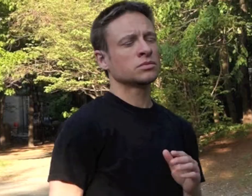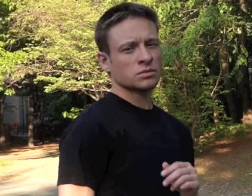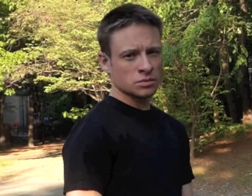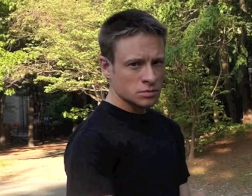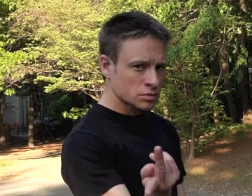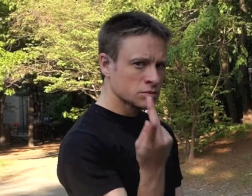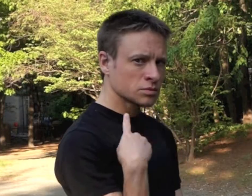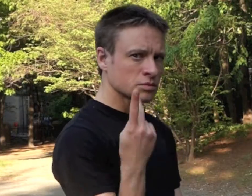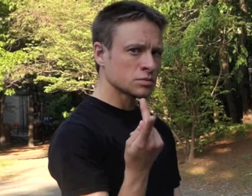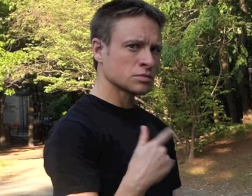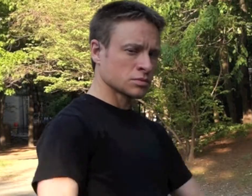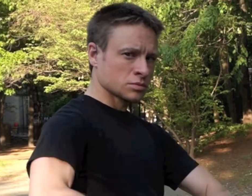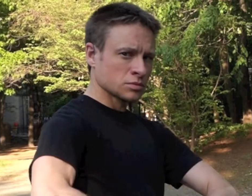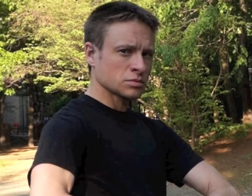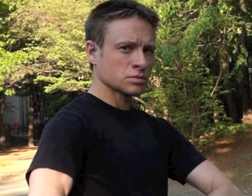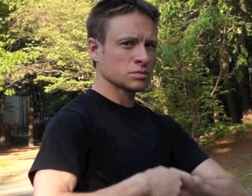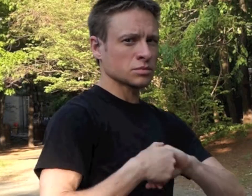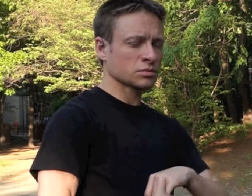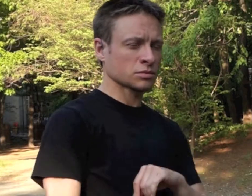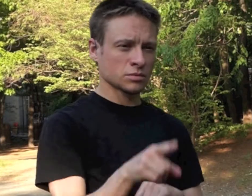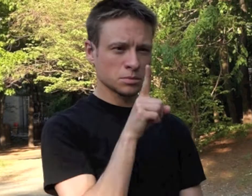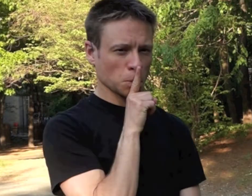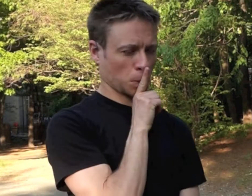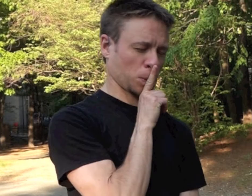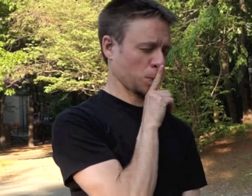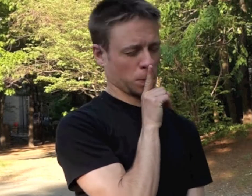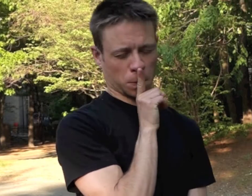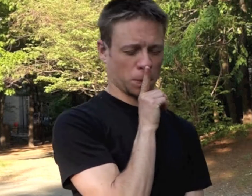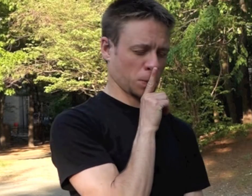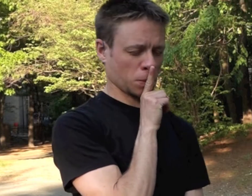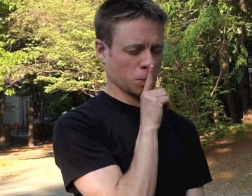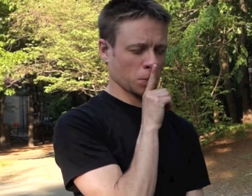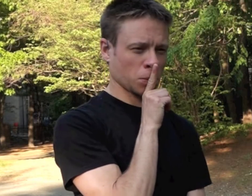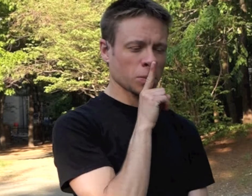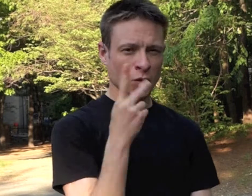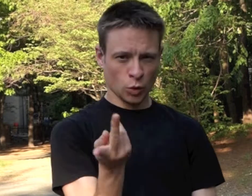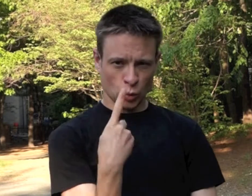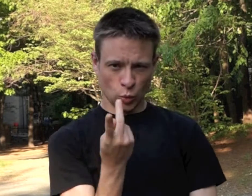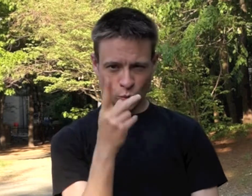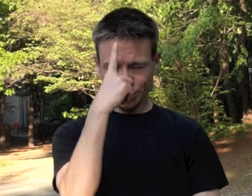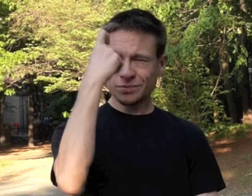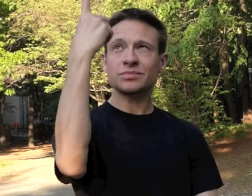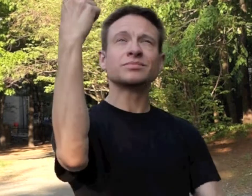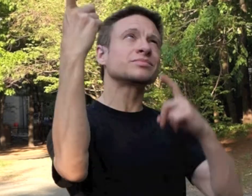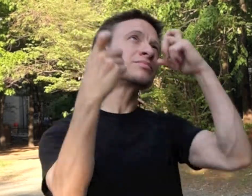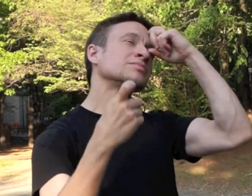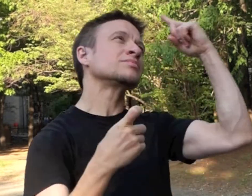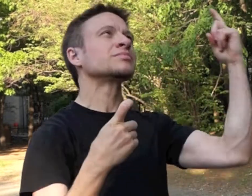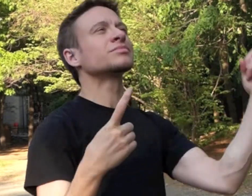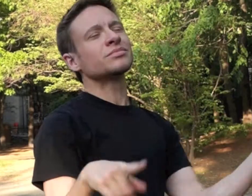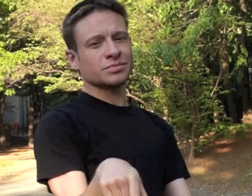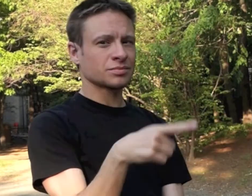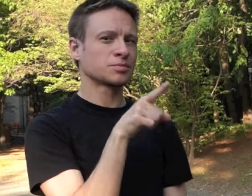I don't tell anyone about the way you hold my hand I don't tell anyone about the things that we have planned